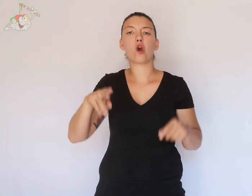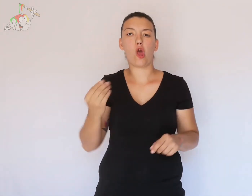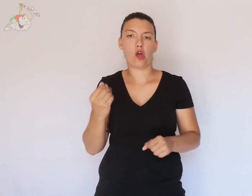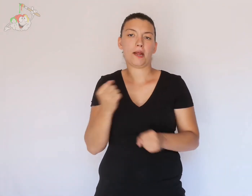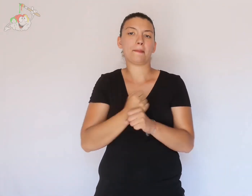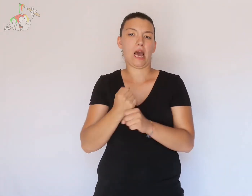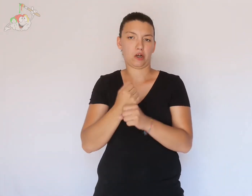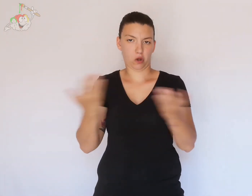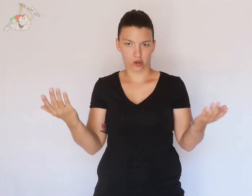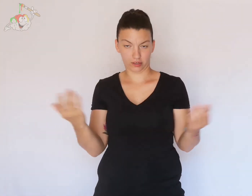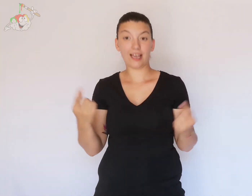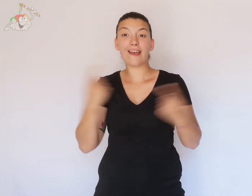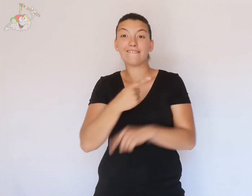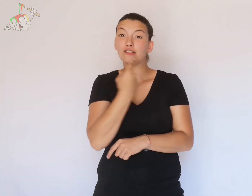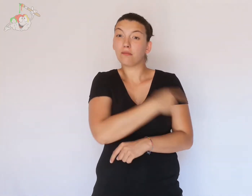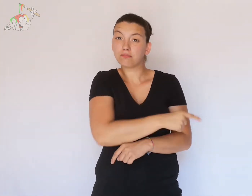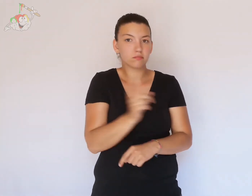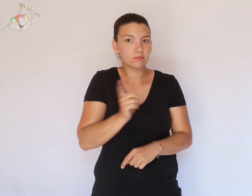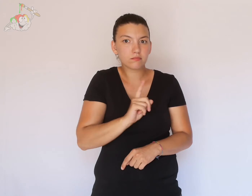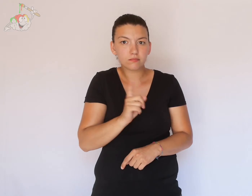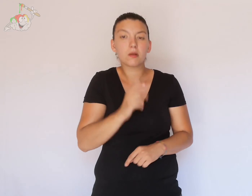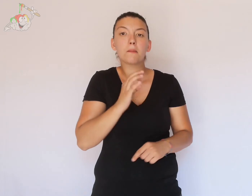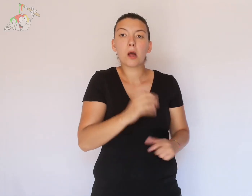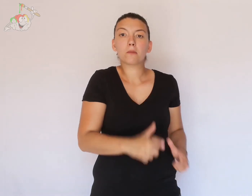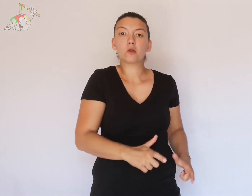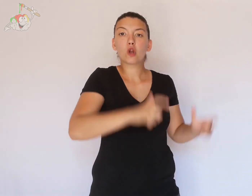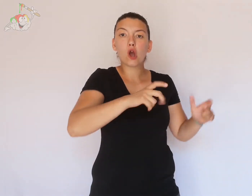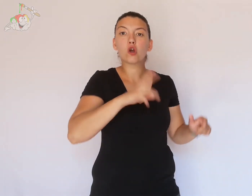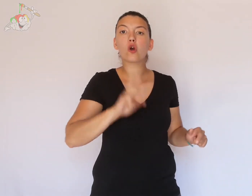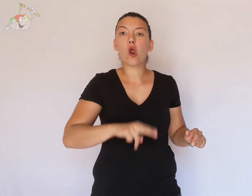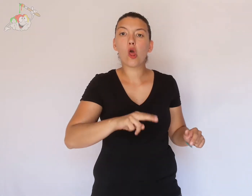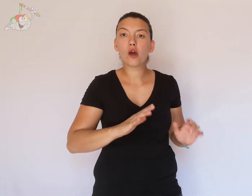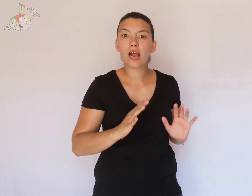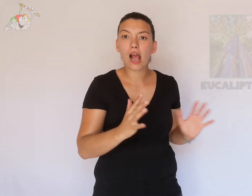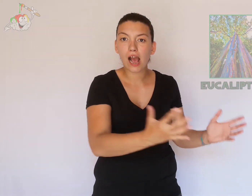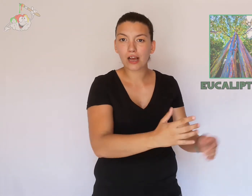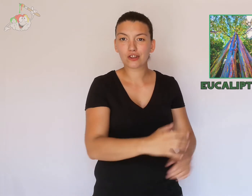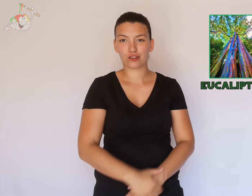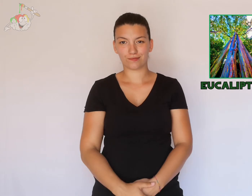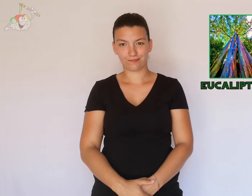trees are brown but this is not, it has a colored trunk.